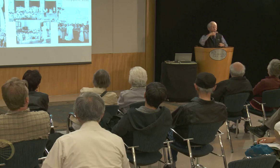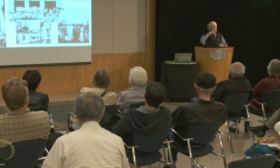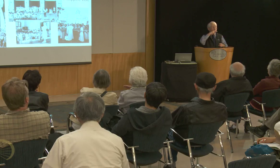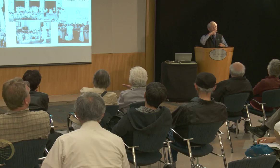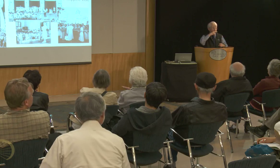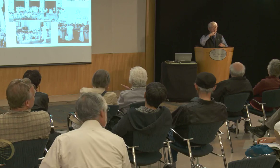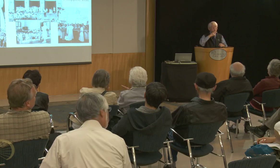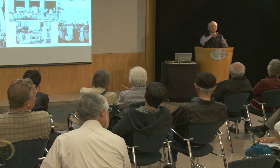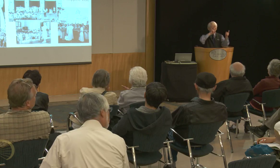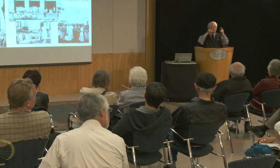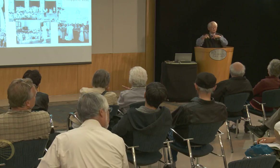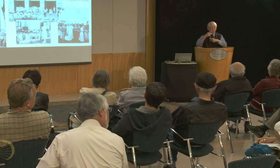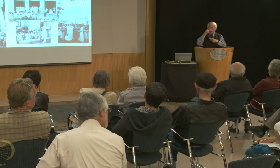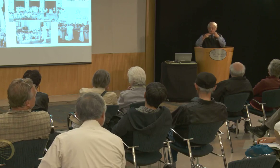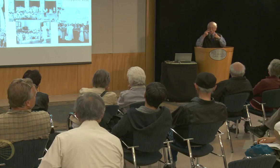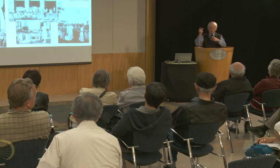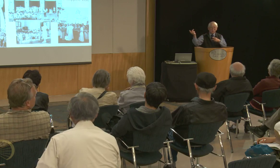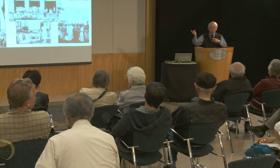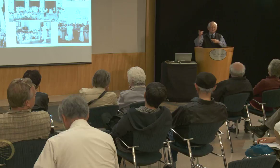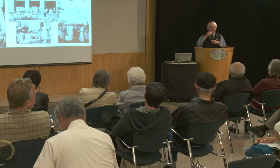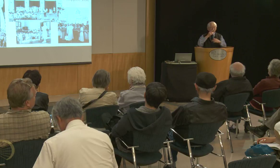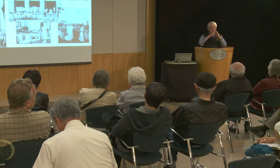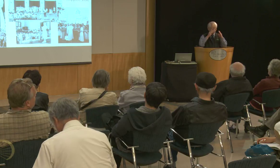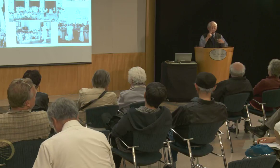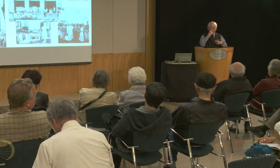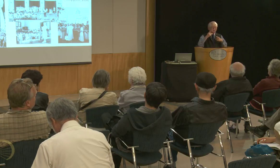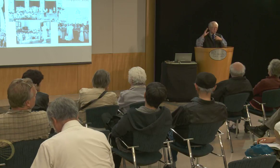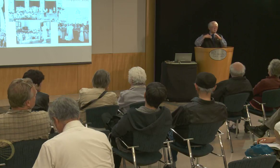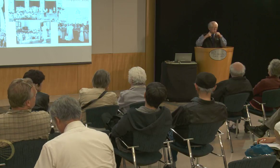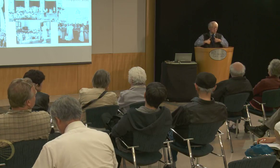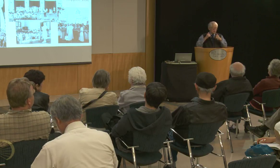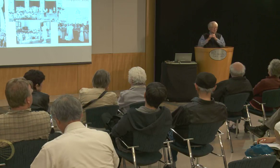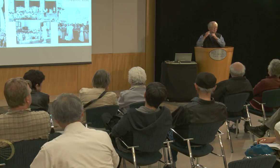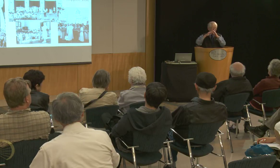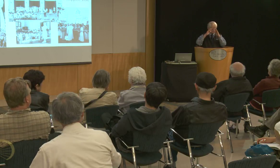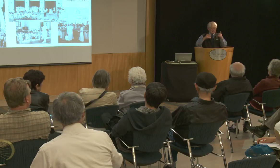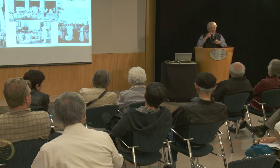Richard West came to visit to Delight's house,